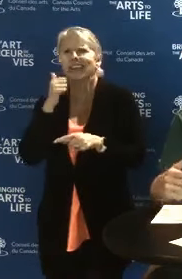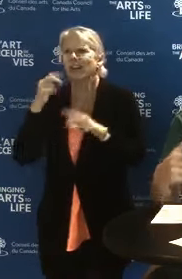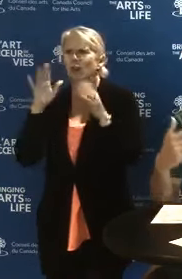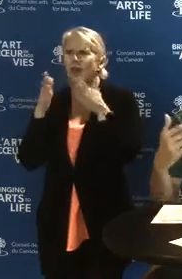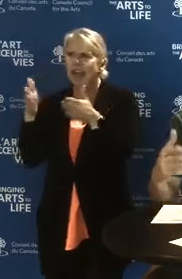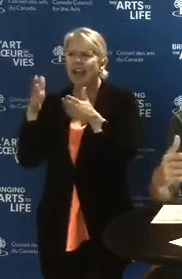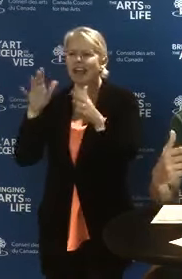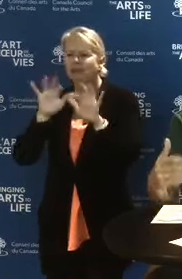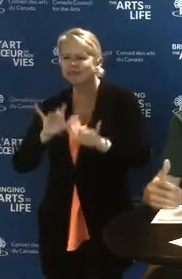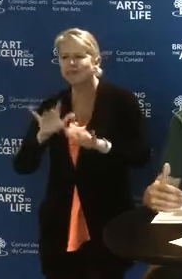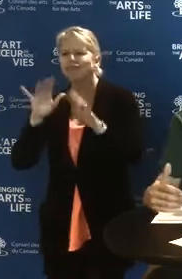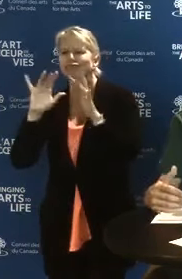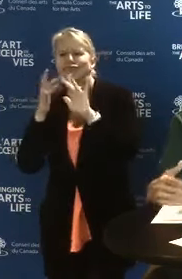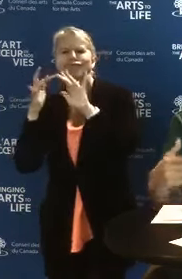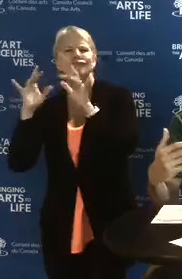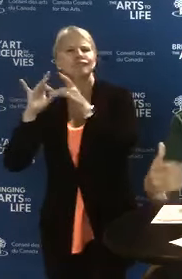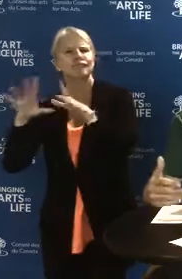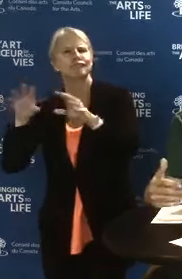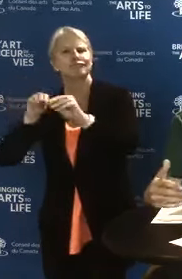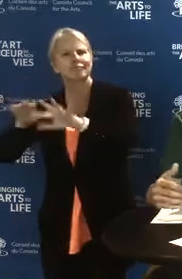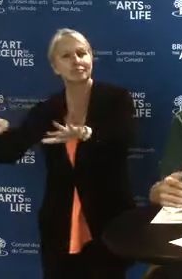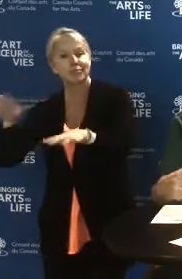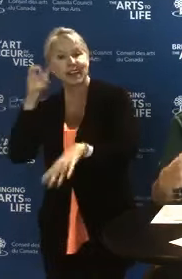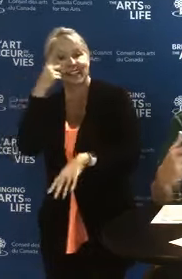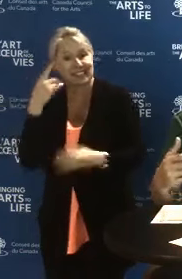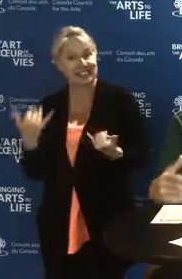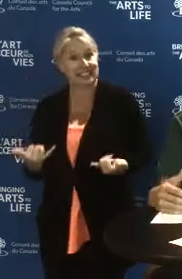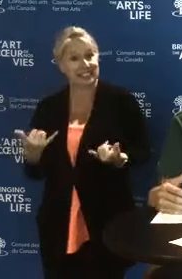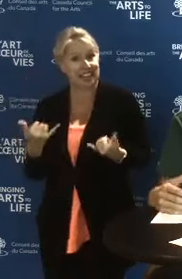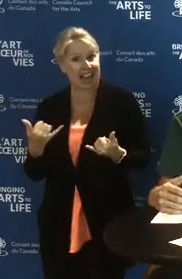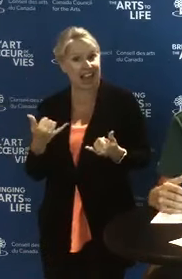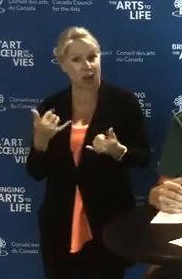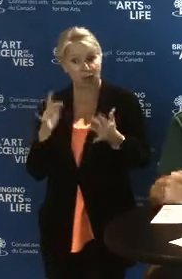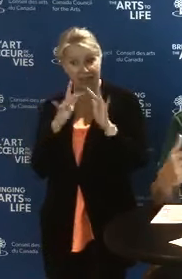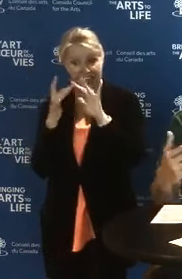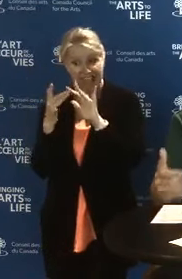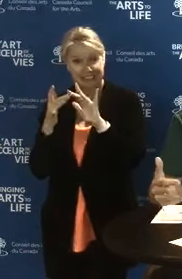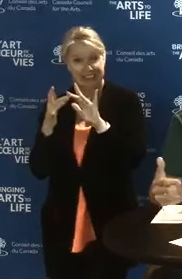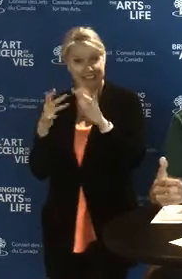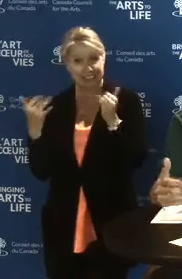As long as you're connected in a network, it's now possible in this digital world